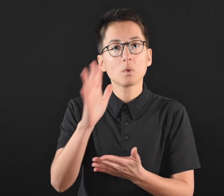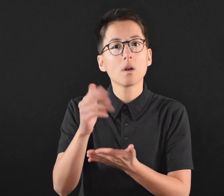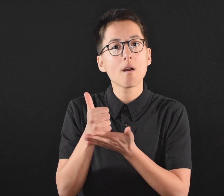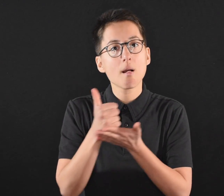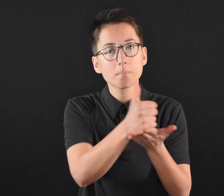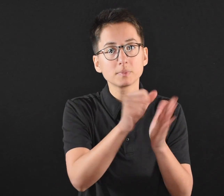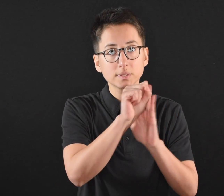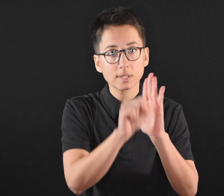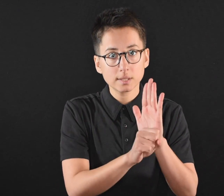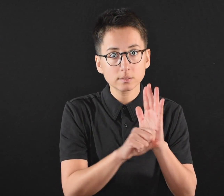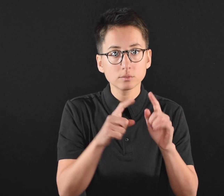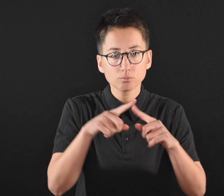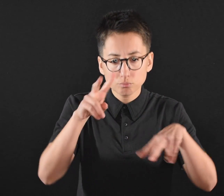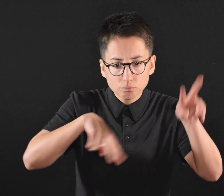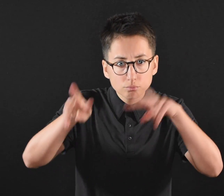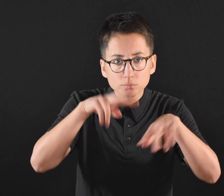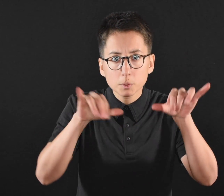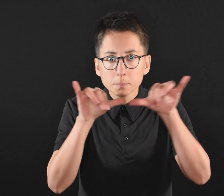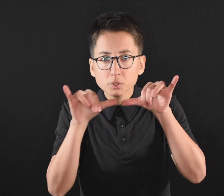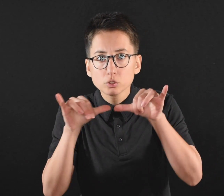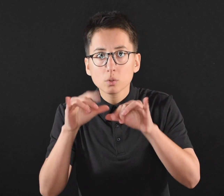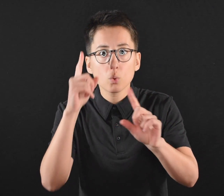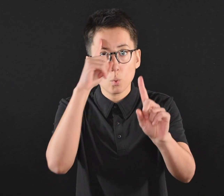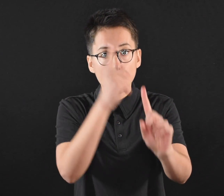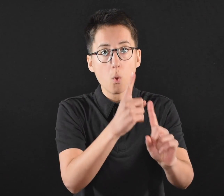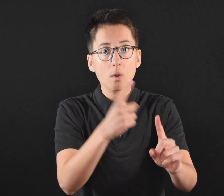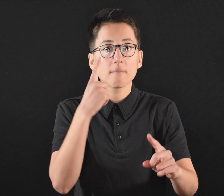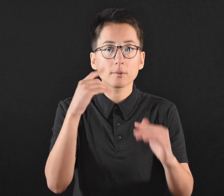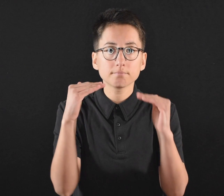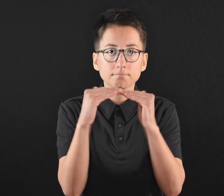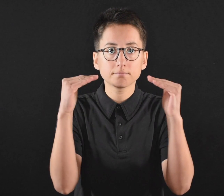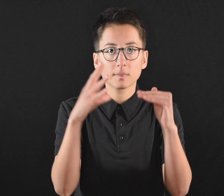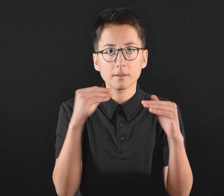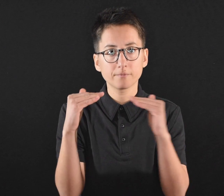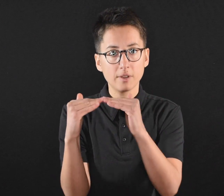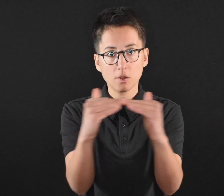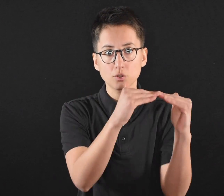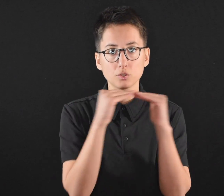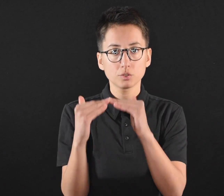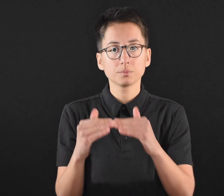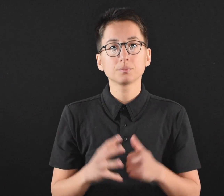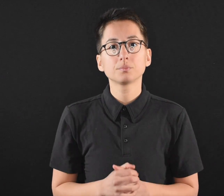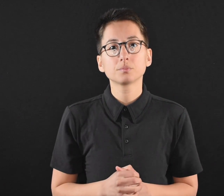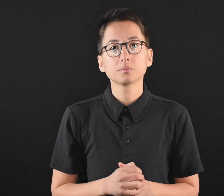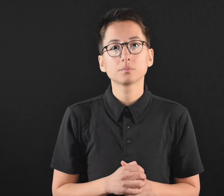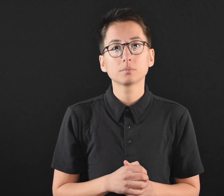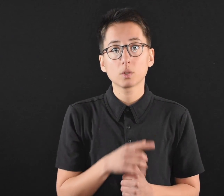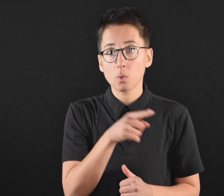to help us track and measure equity and fairness throughout the vaccine distribution process.